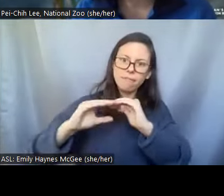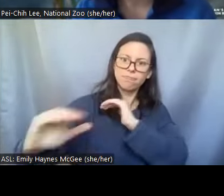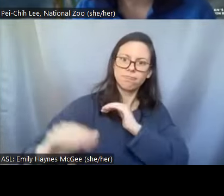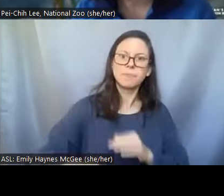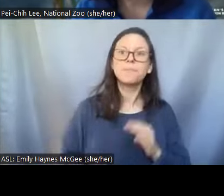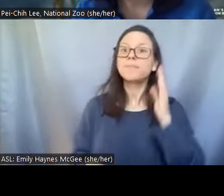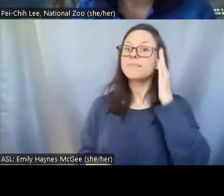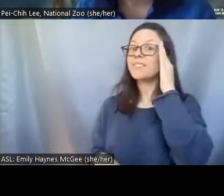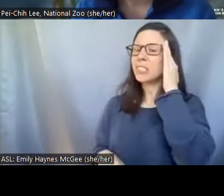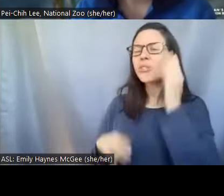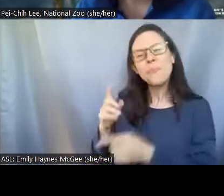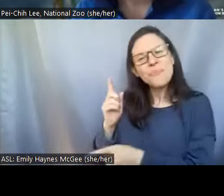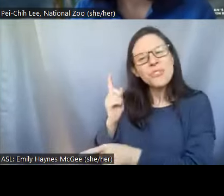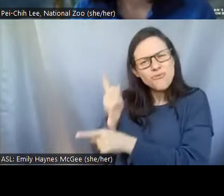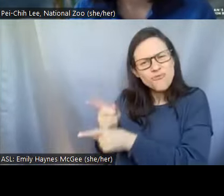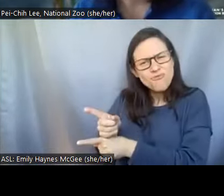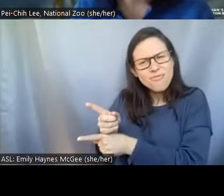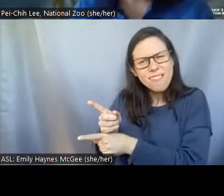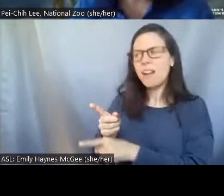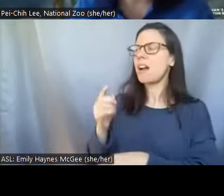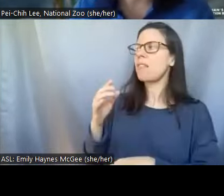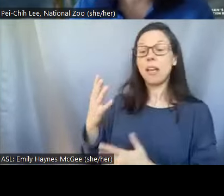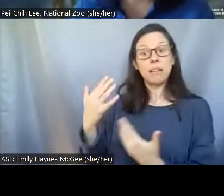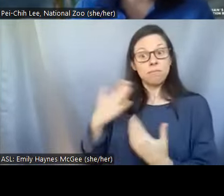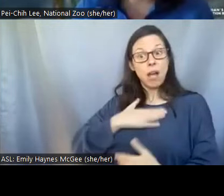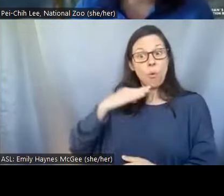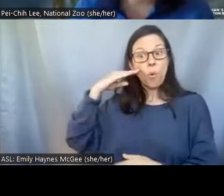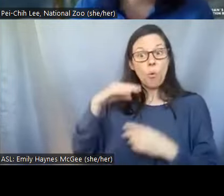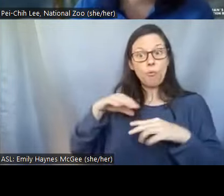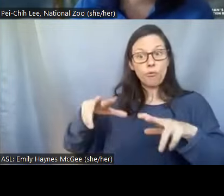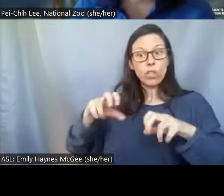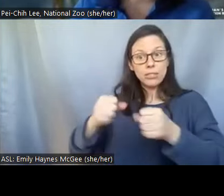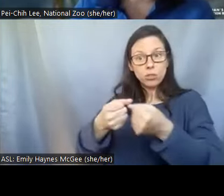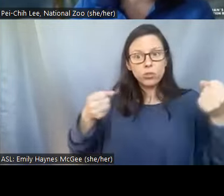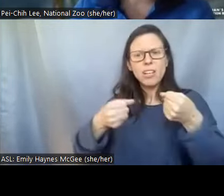don't want them to get freezer burn so we want to keep them enclosed very cool. >>Pei-Chih: Yeah because